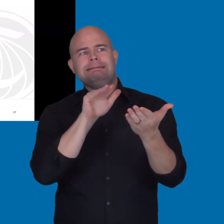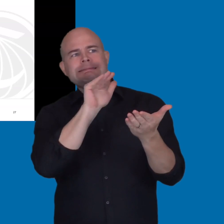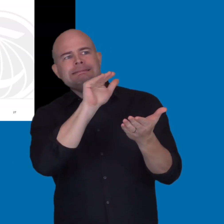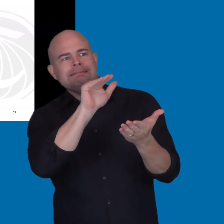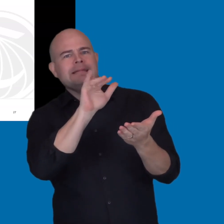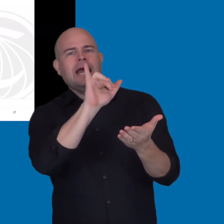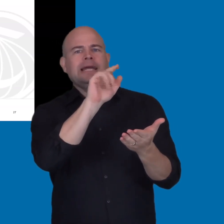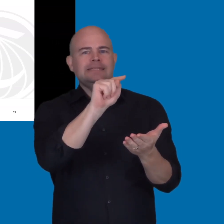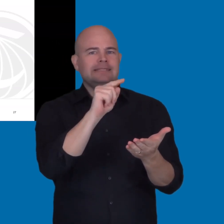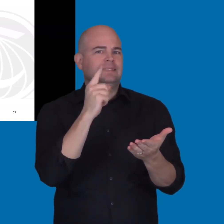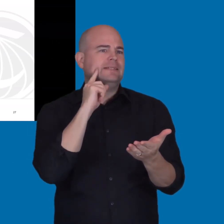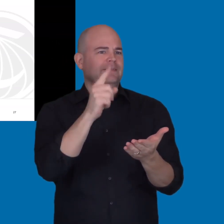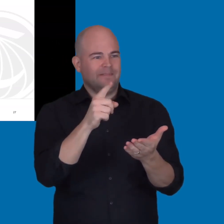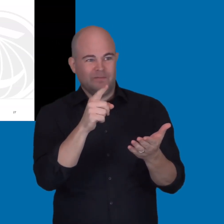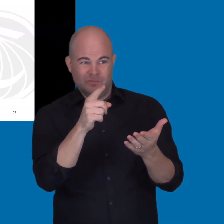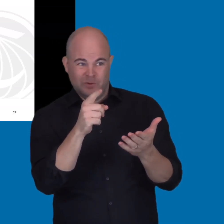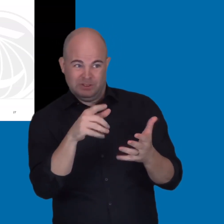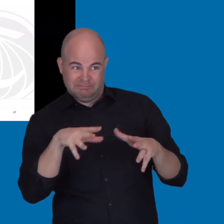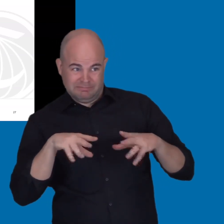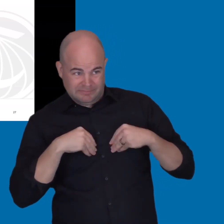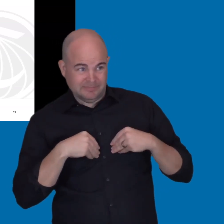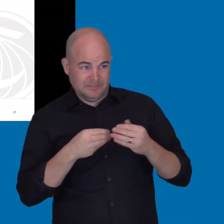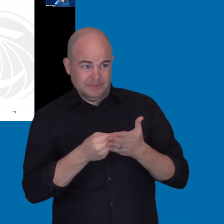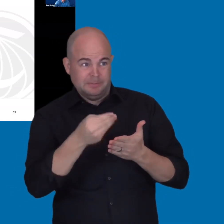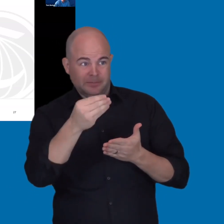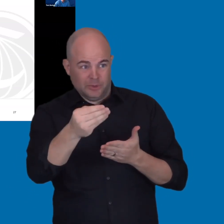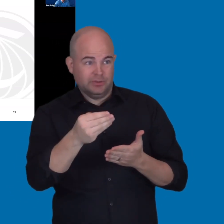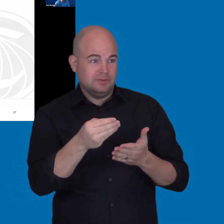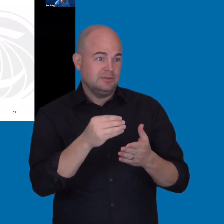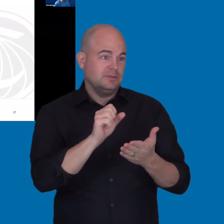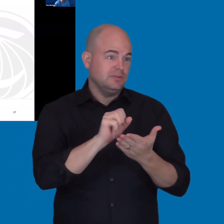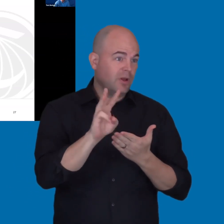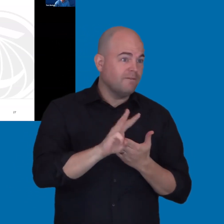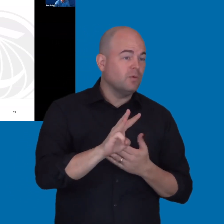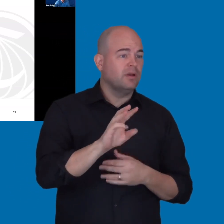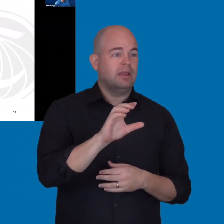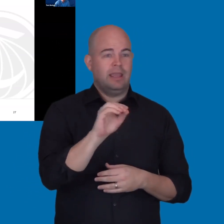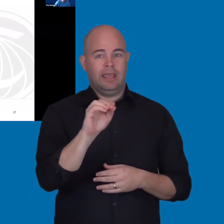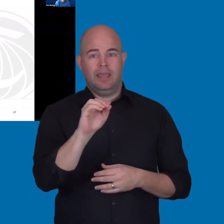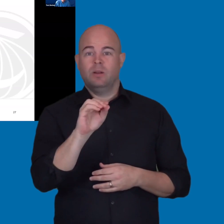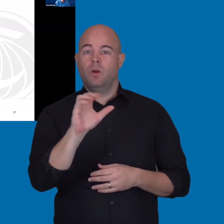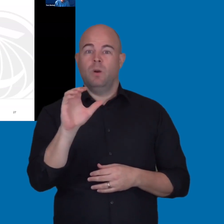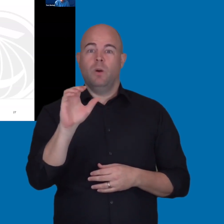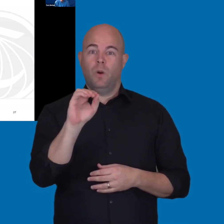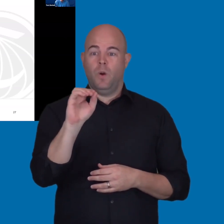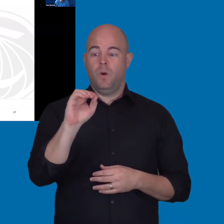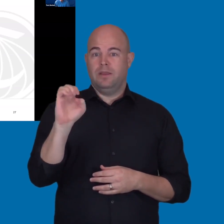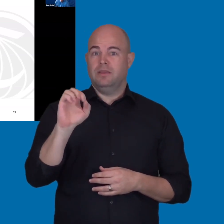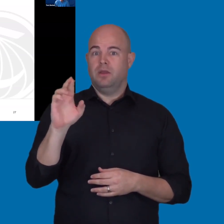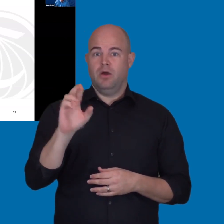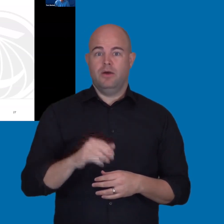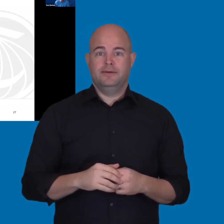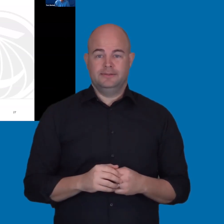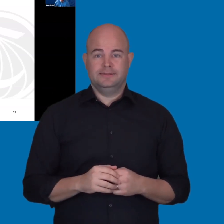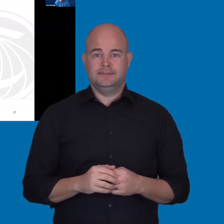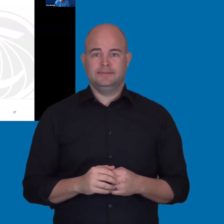who must then advocate to IT for adoption, fast purchase of the software, and even OERs.